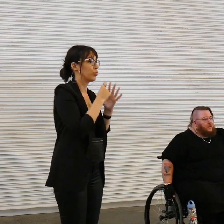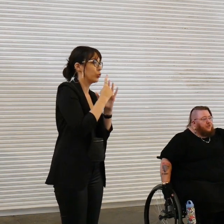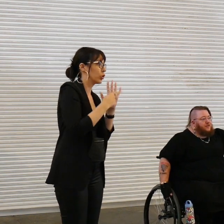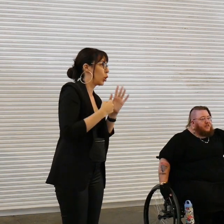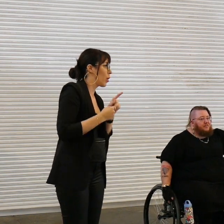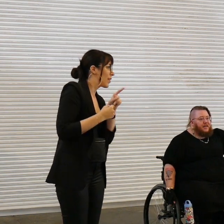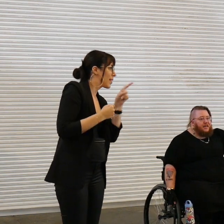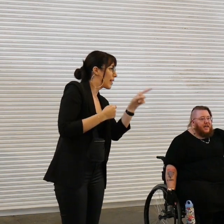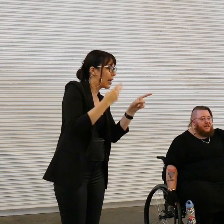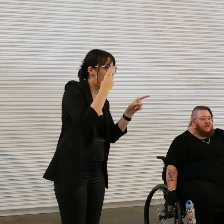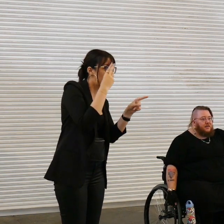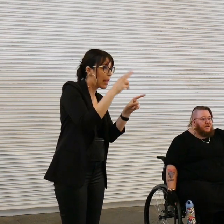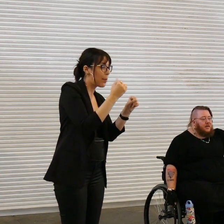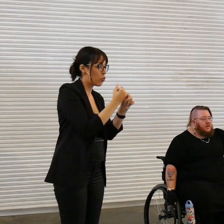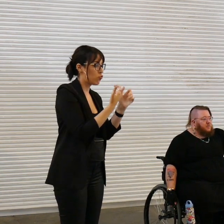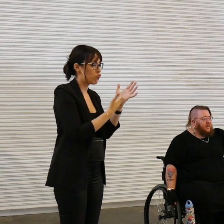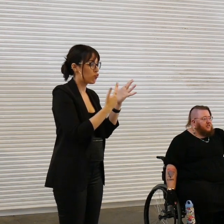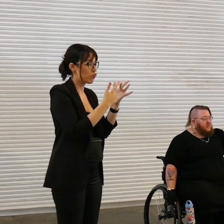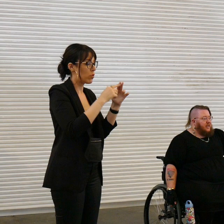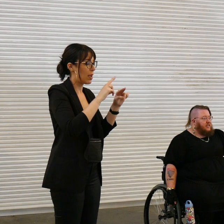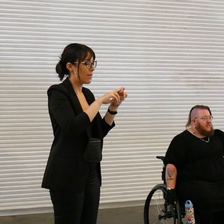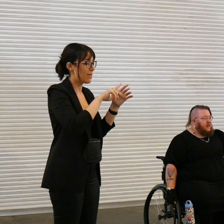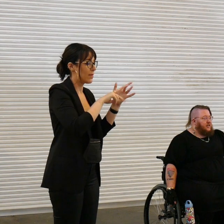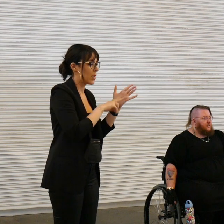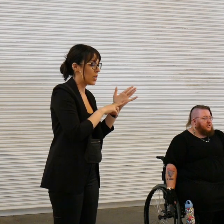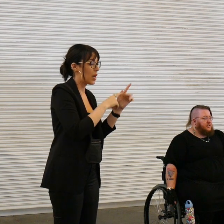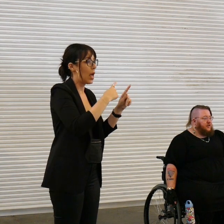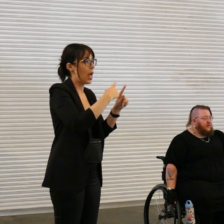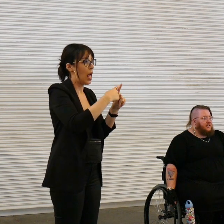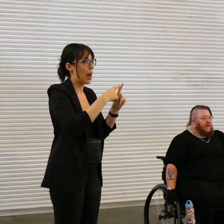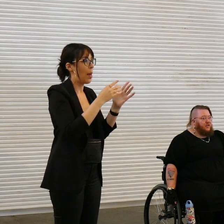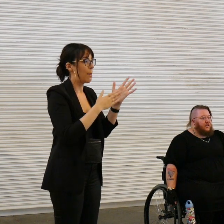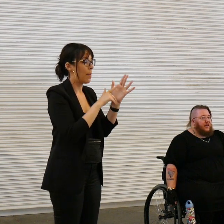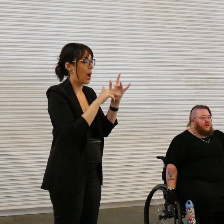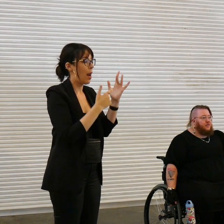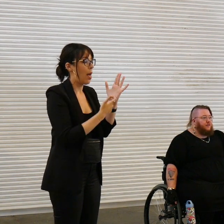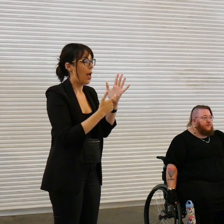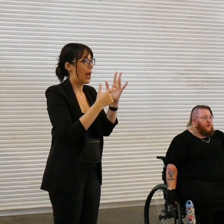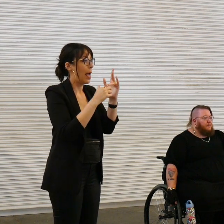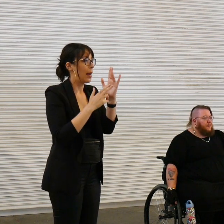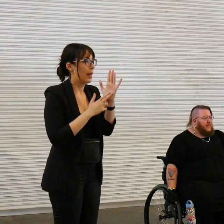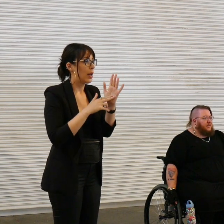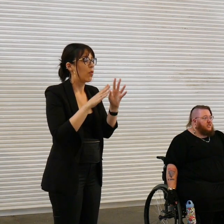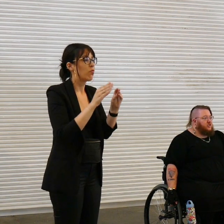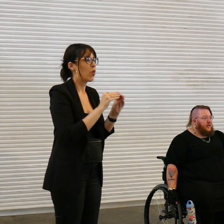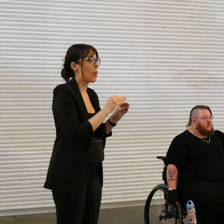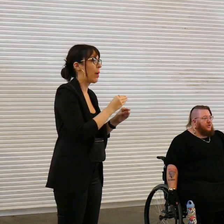Griffin and the Minor Canon it's based on an 1800's fairy tale that I have illustrated with